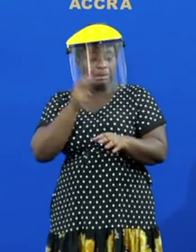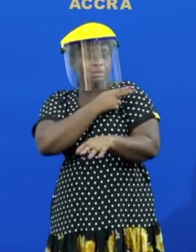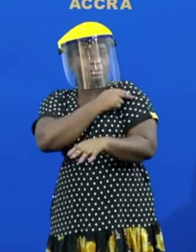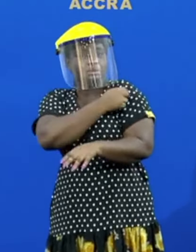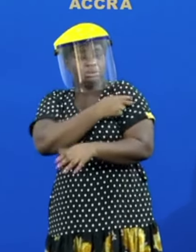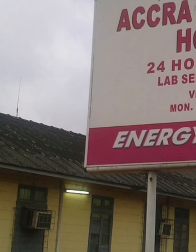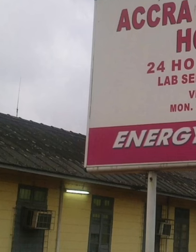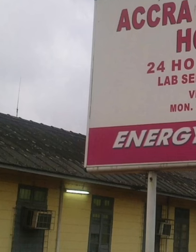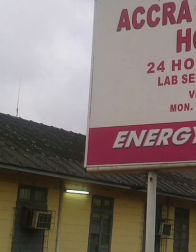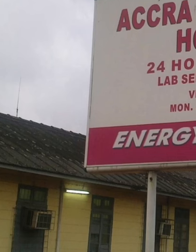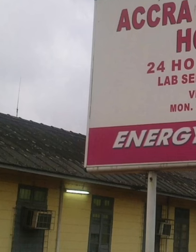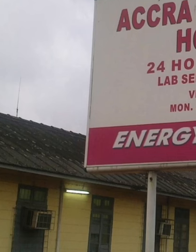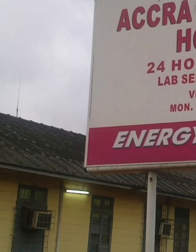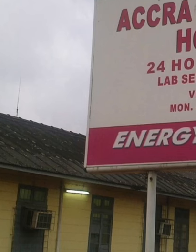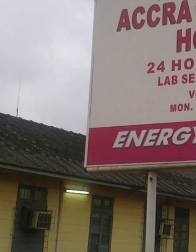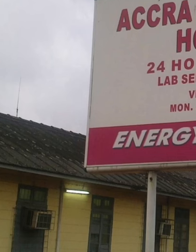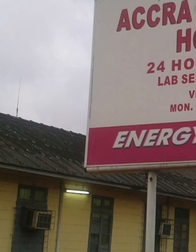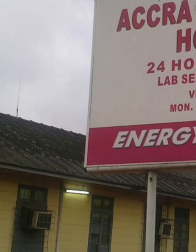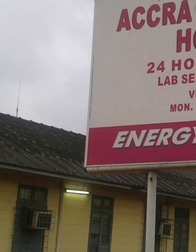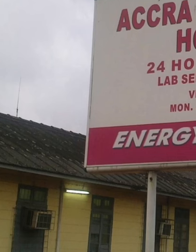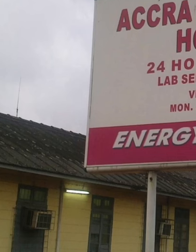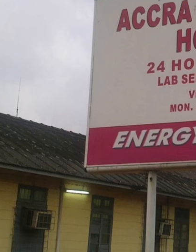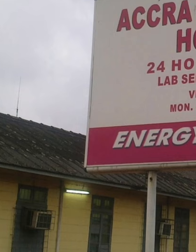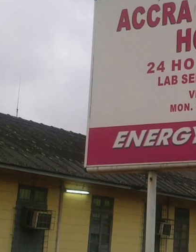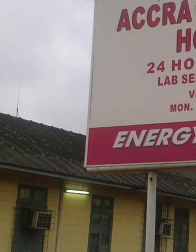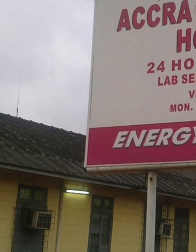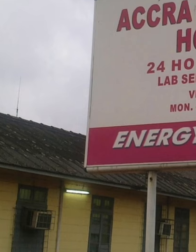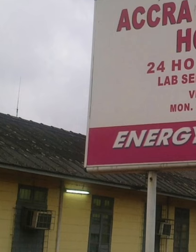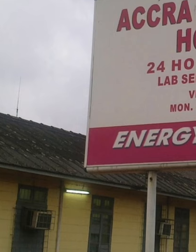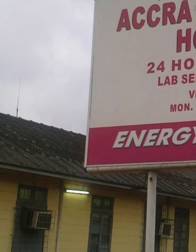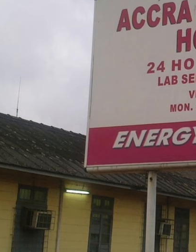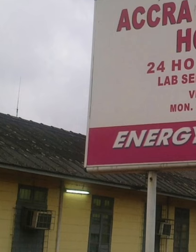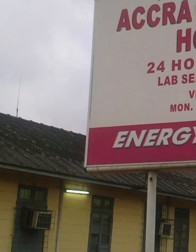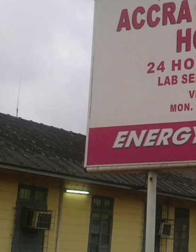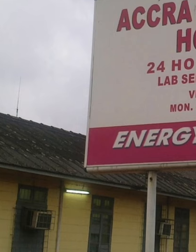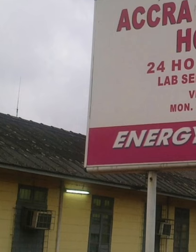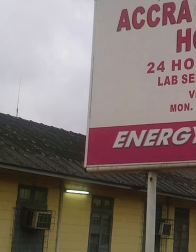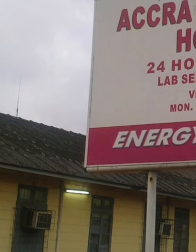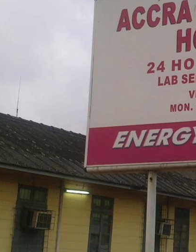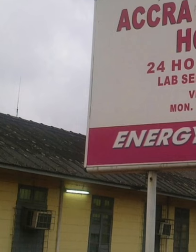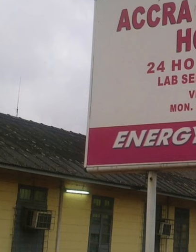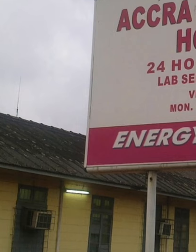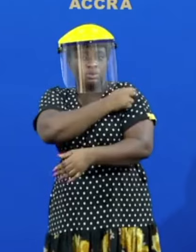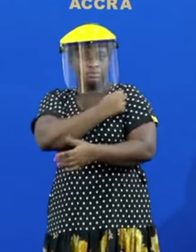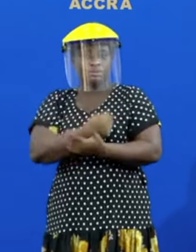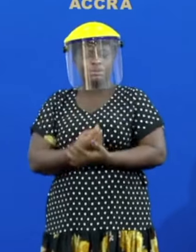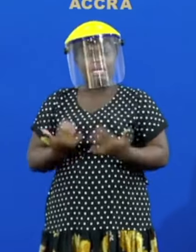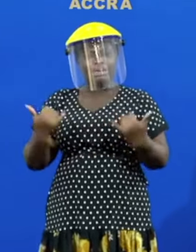and then a redevelopment of their psychiatric hospital they'll also be the development of six